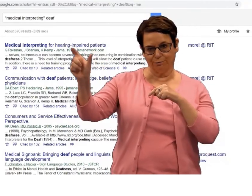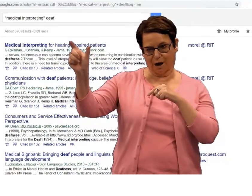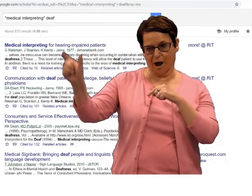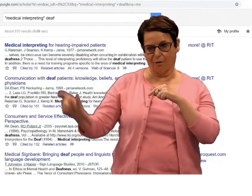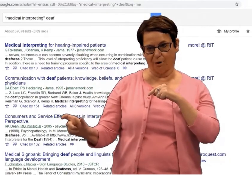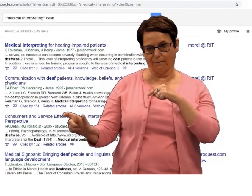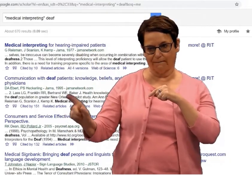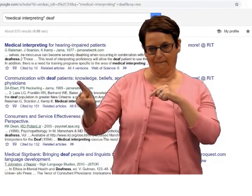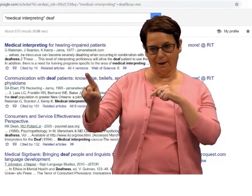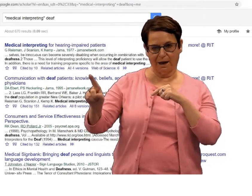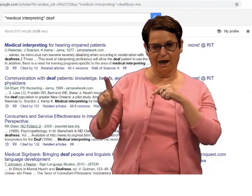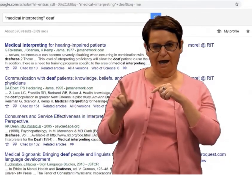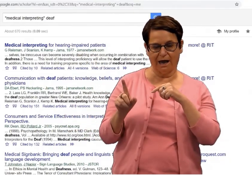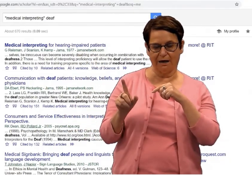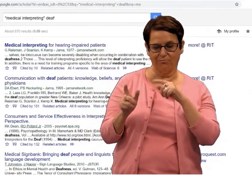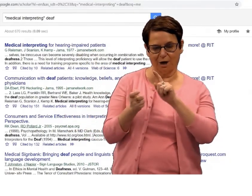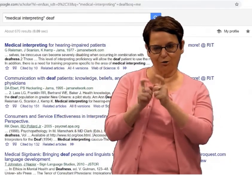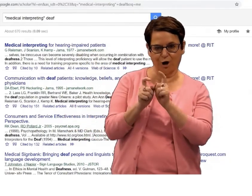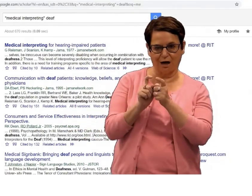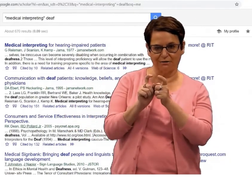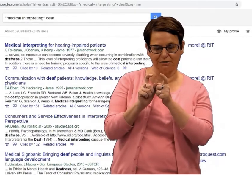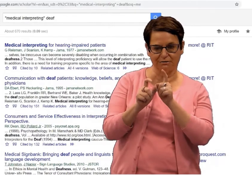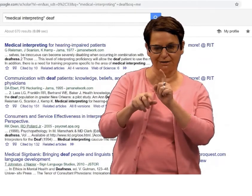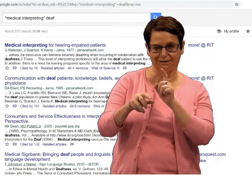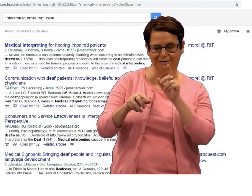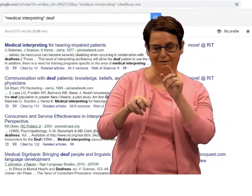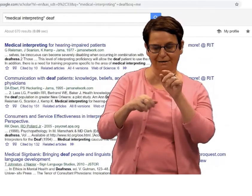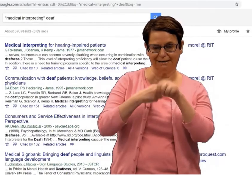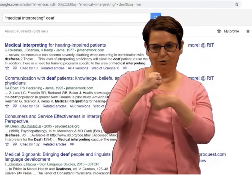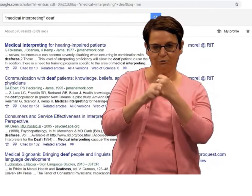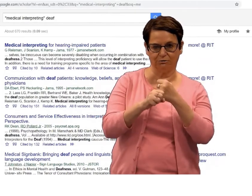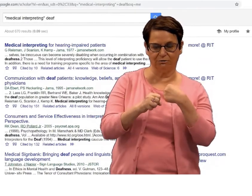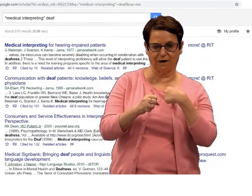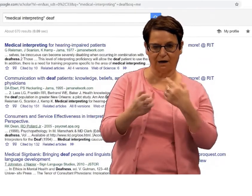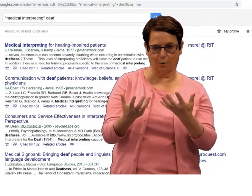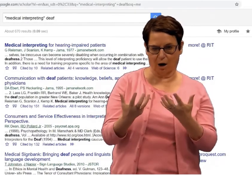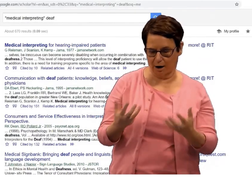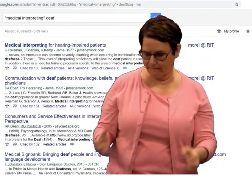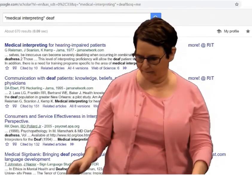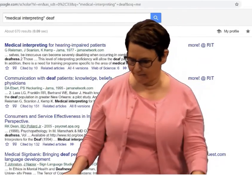I will go to the left-hand column and change the years that I want.